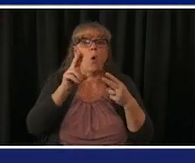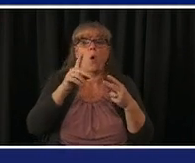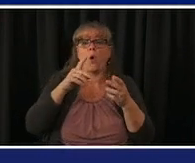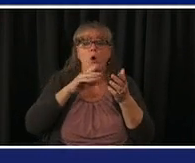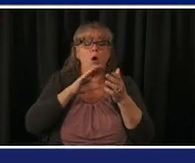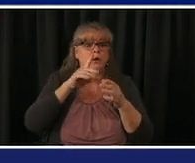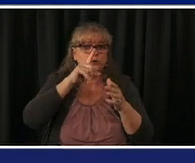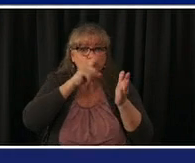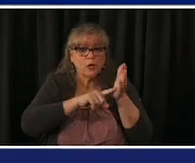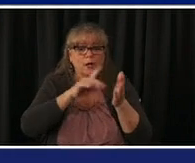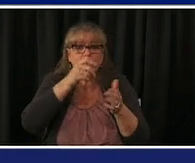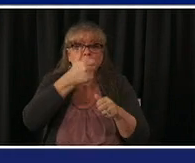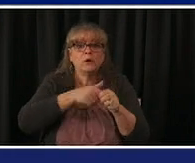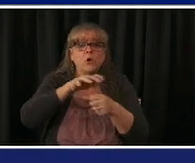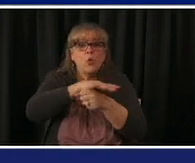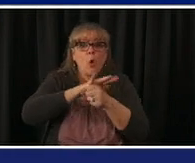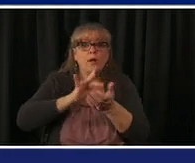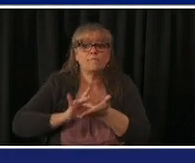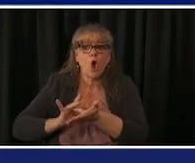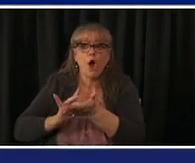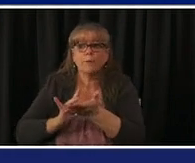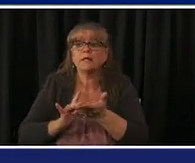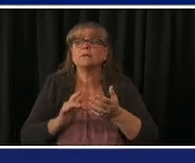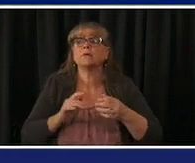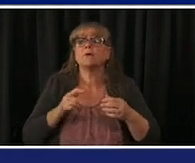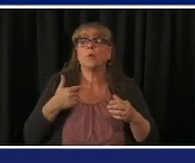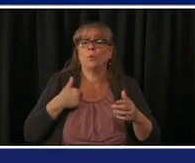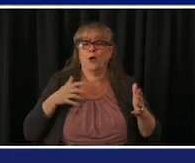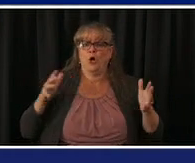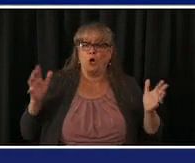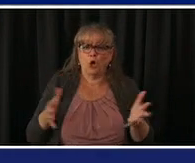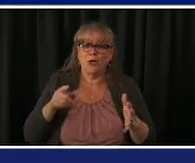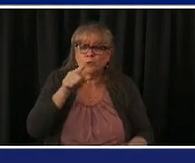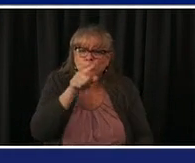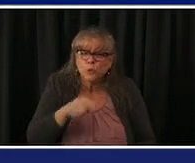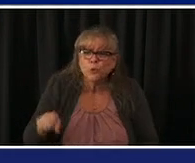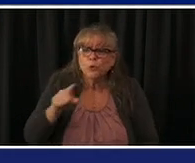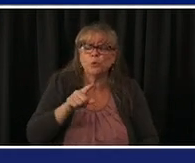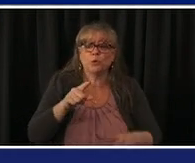yet we're encouraging providers to prioritize your appointment and so that would in general it